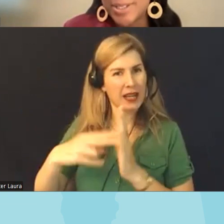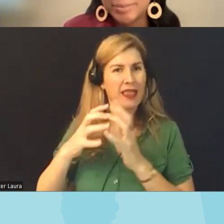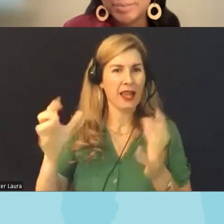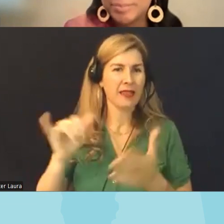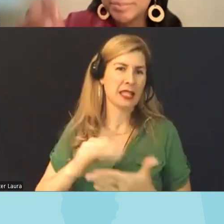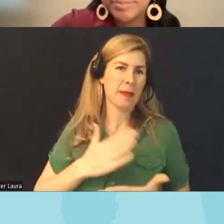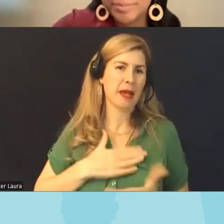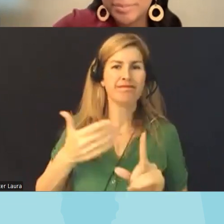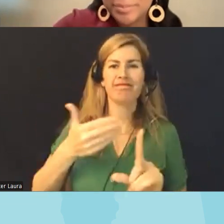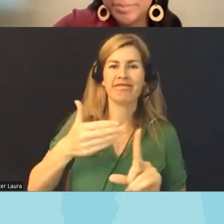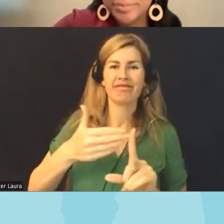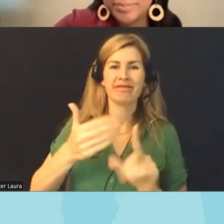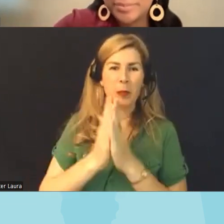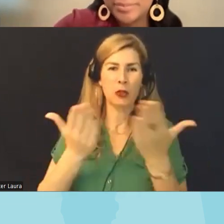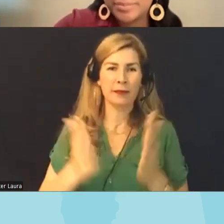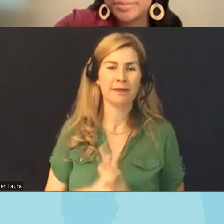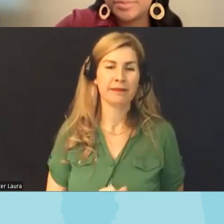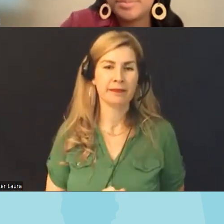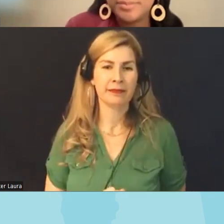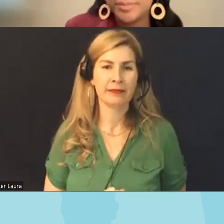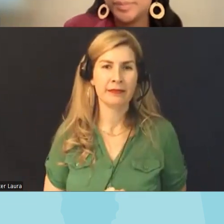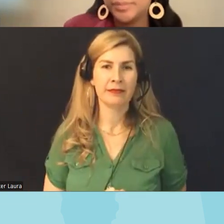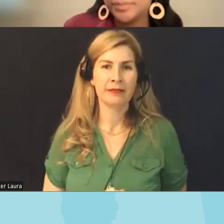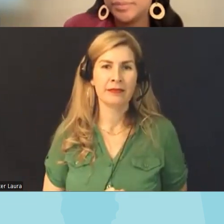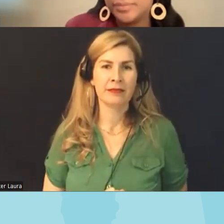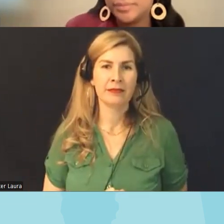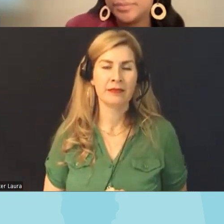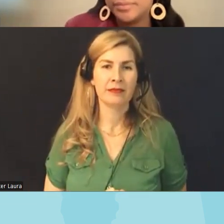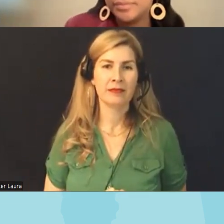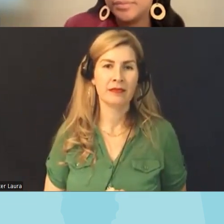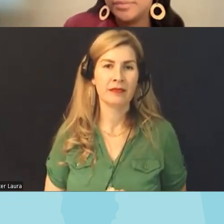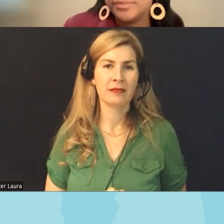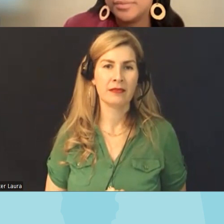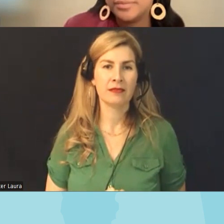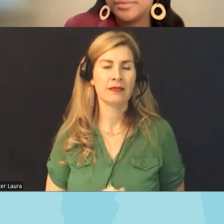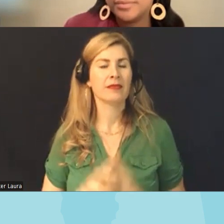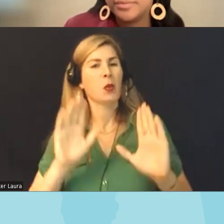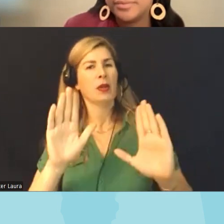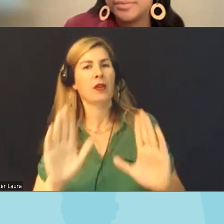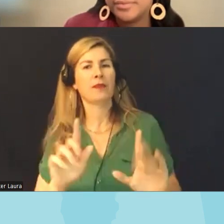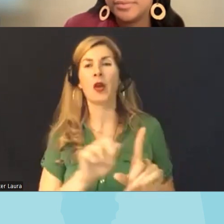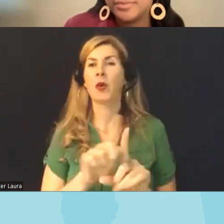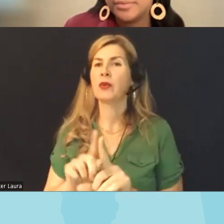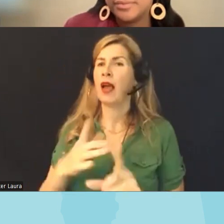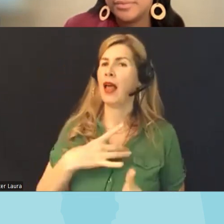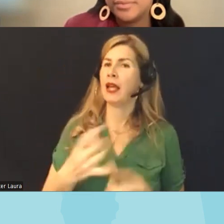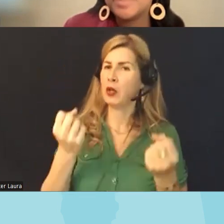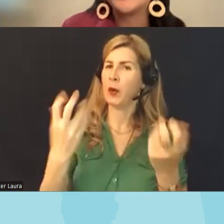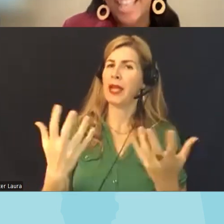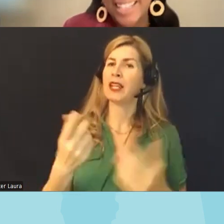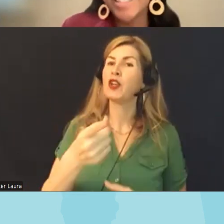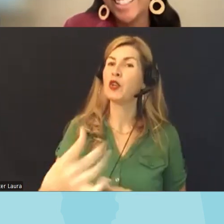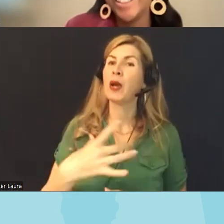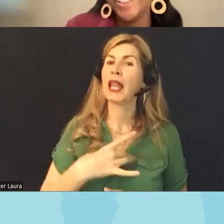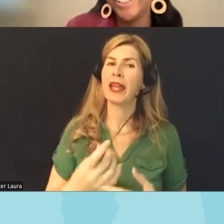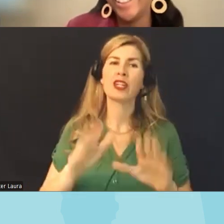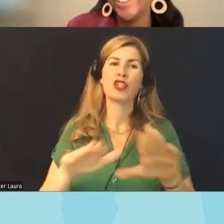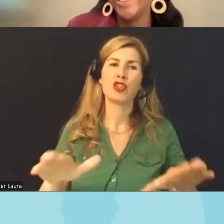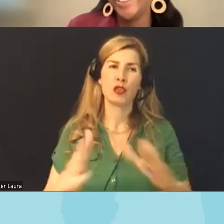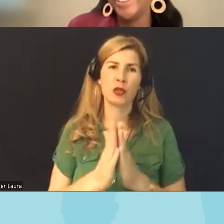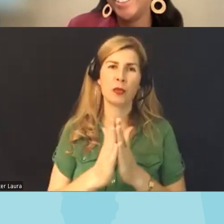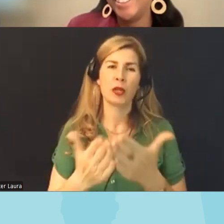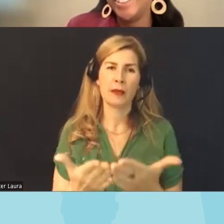to that's wonderful I also like that so many of those were children's books um um I think there